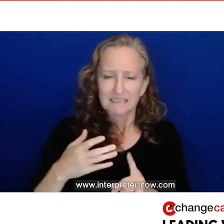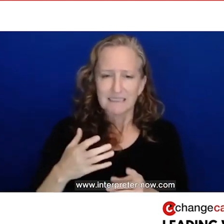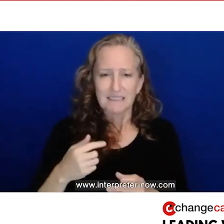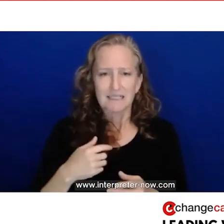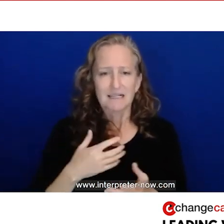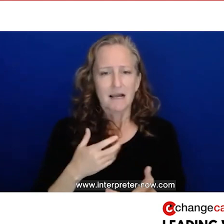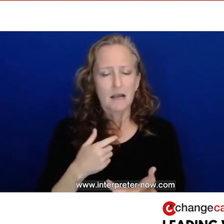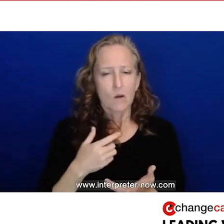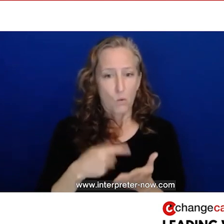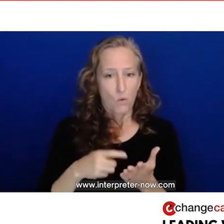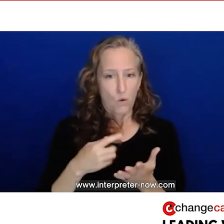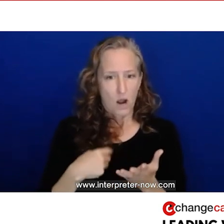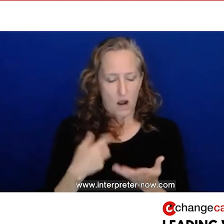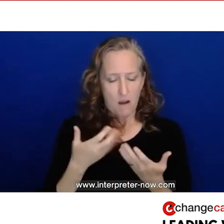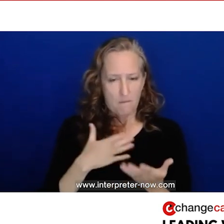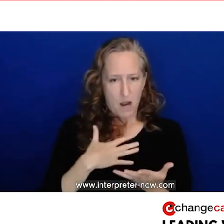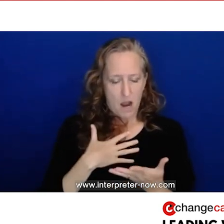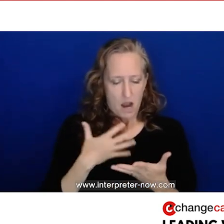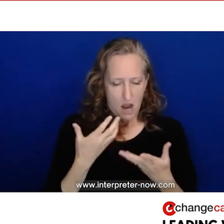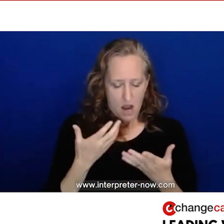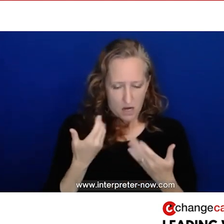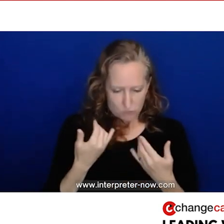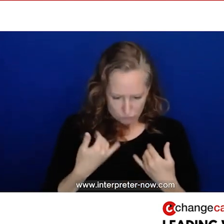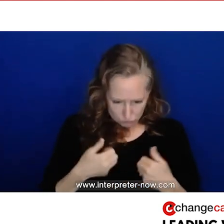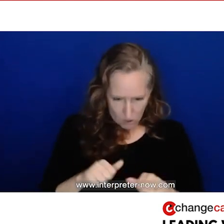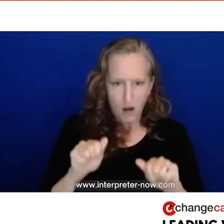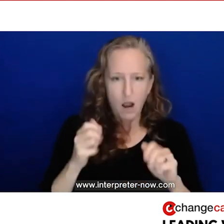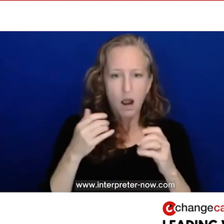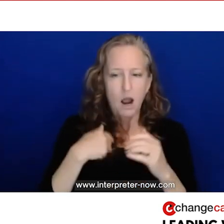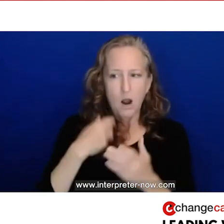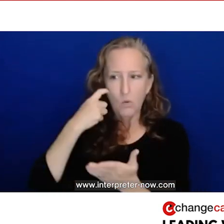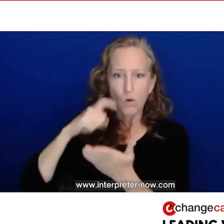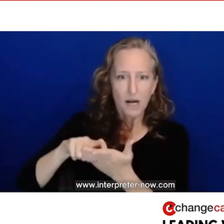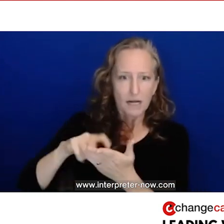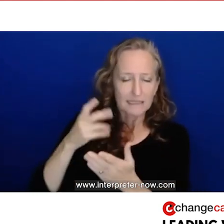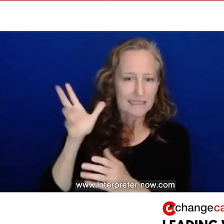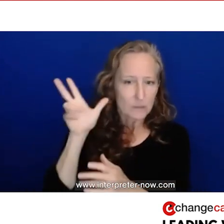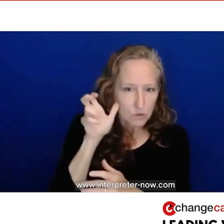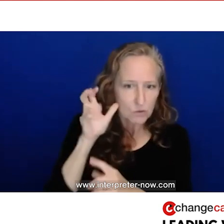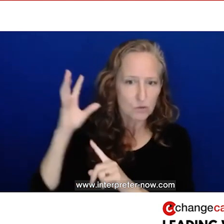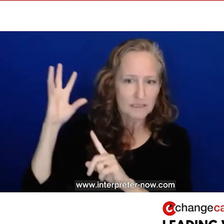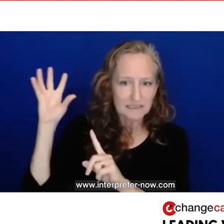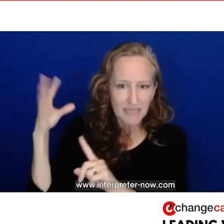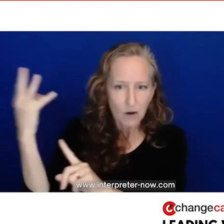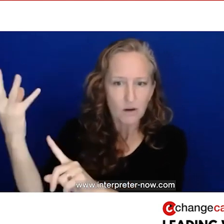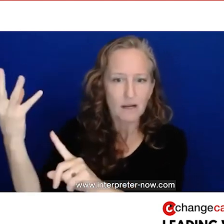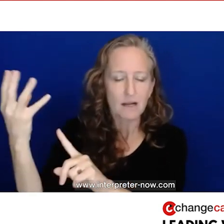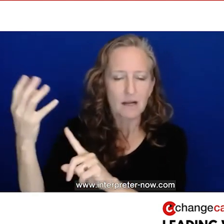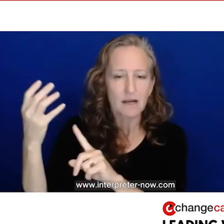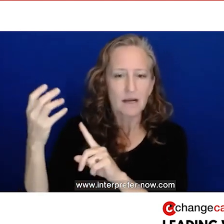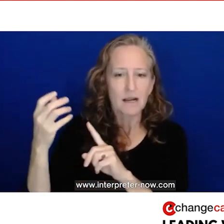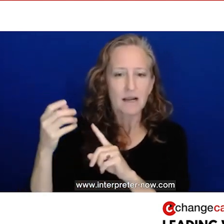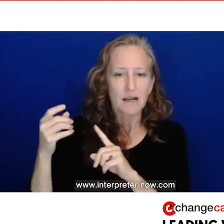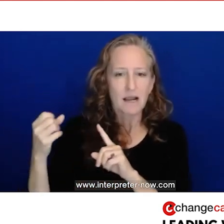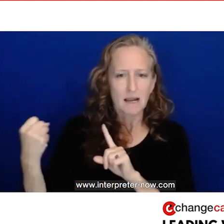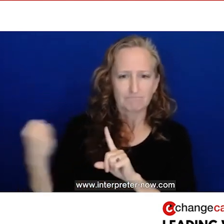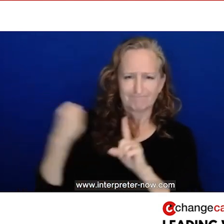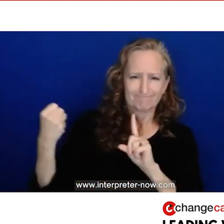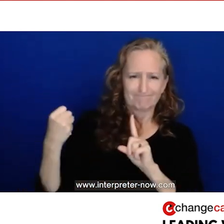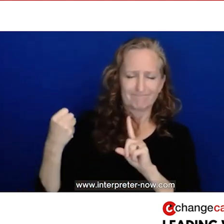a siren drives by, instead of thinking about it as a reminder of the outbreak, but rather,